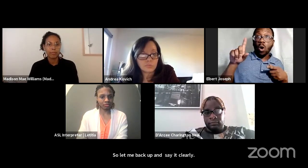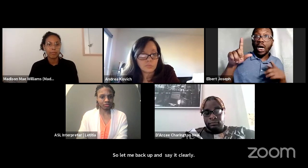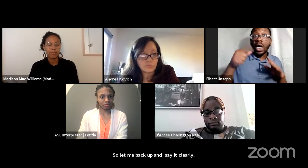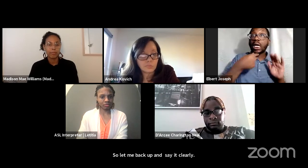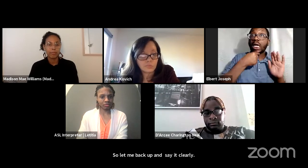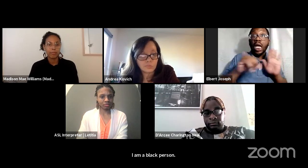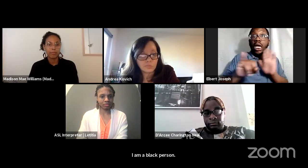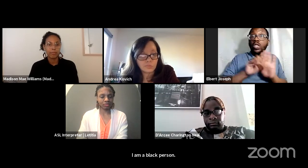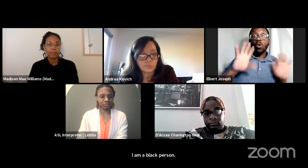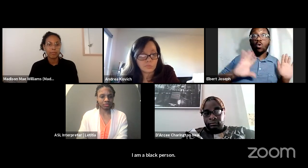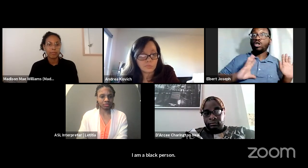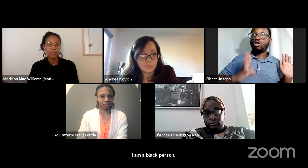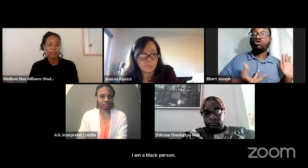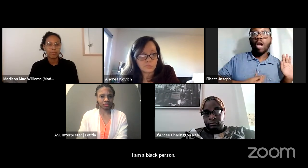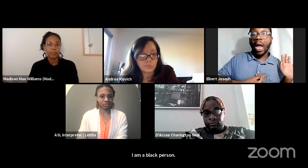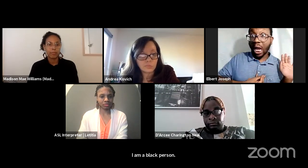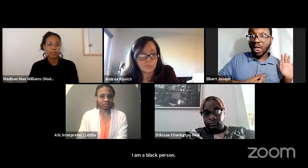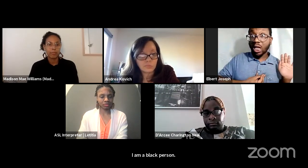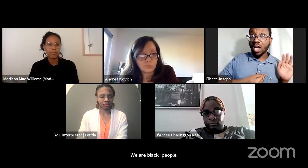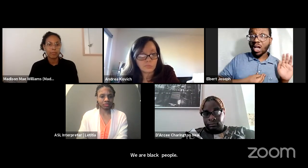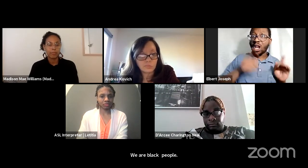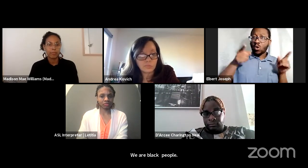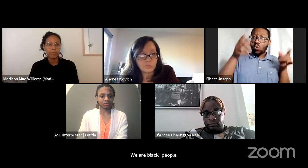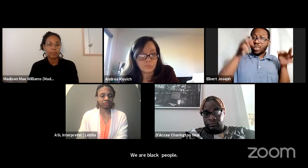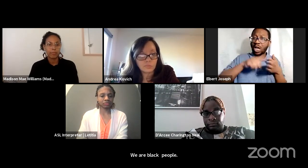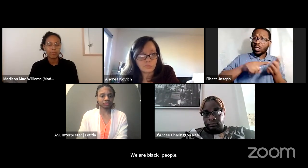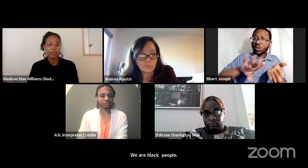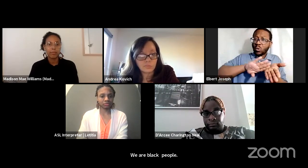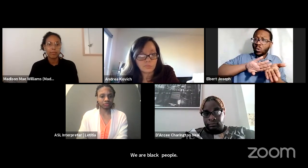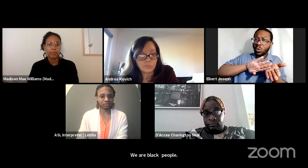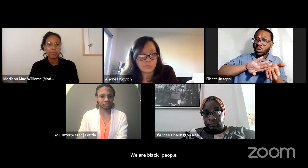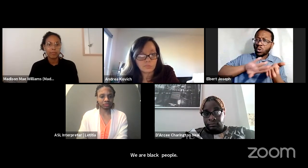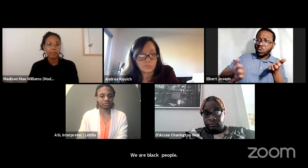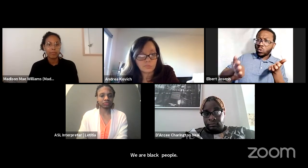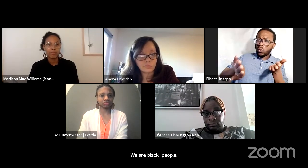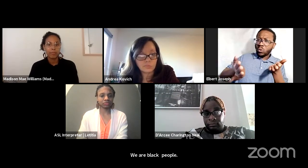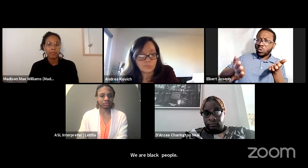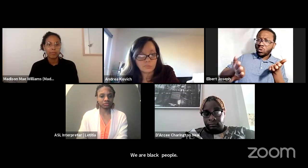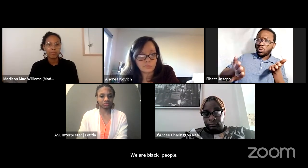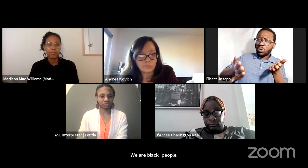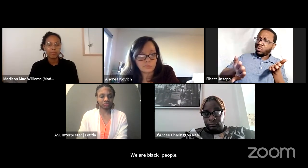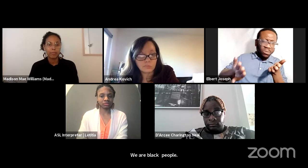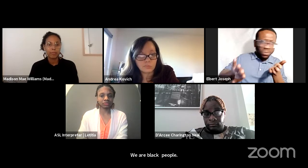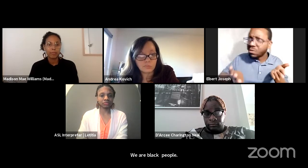So the disability community or the gray community or the trans community